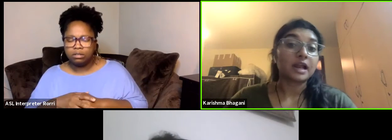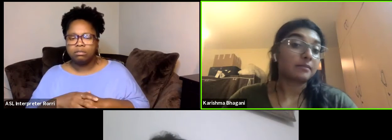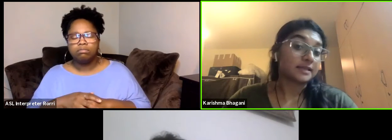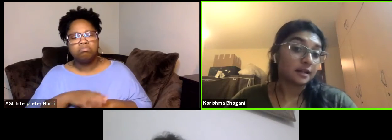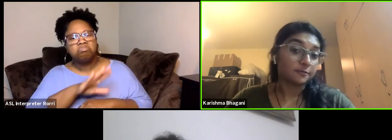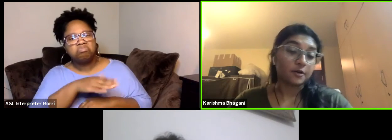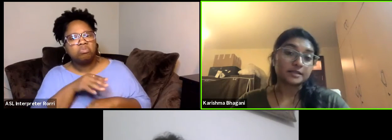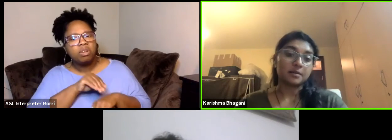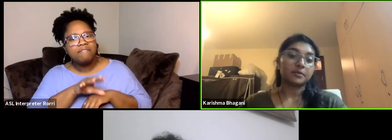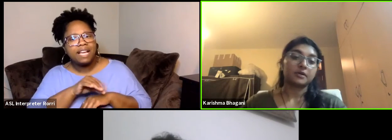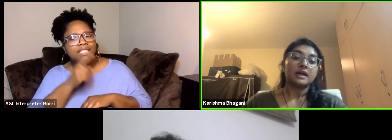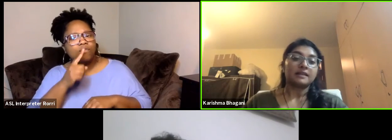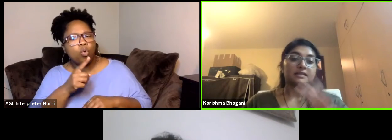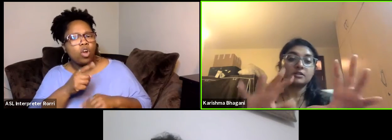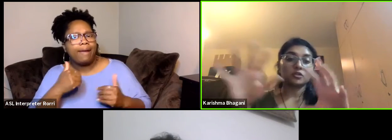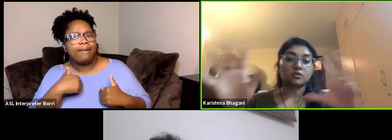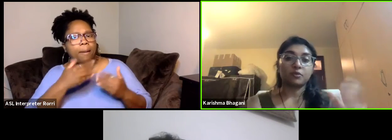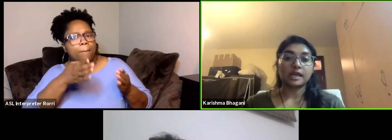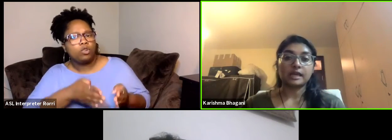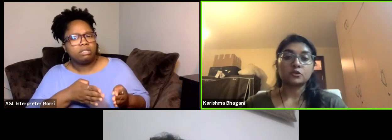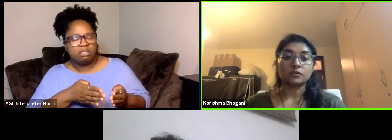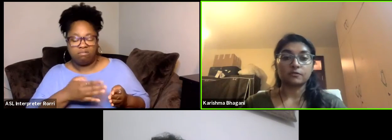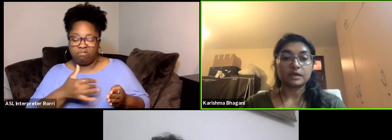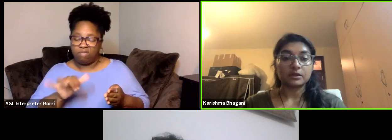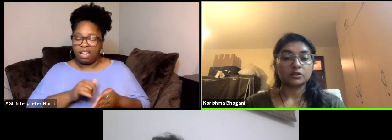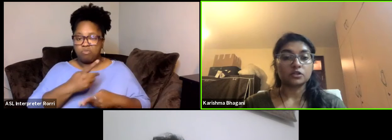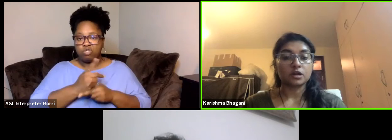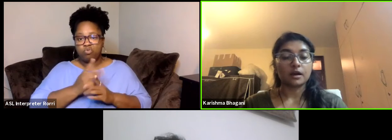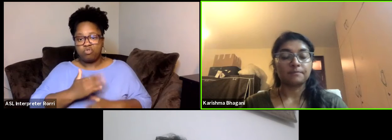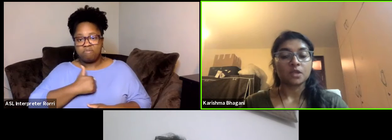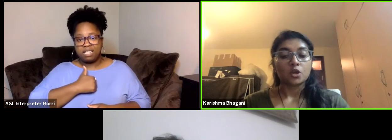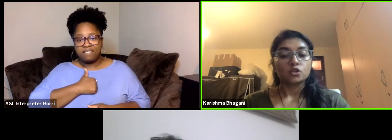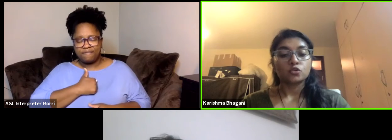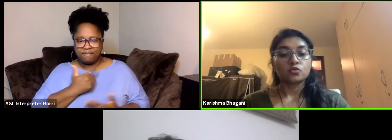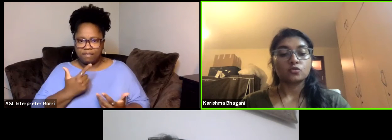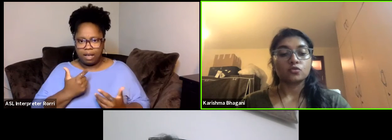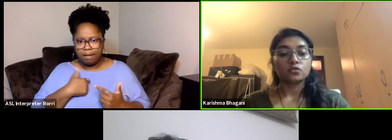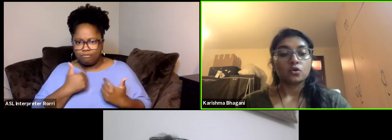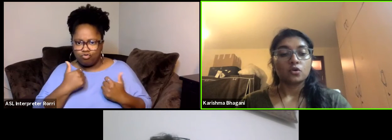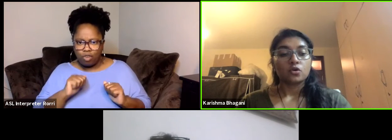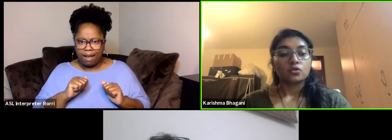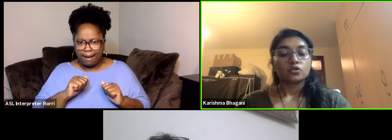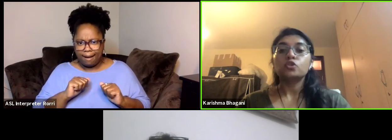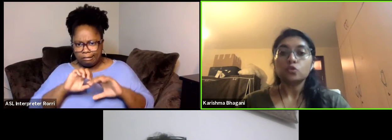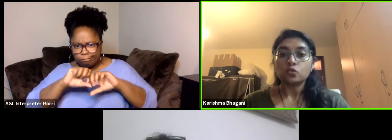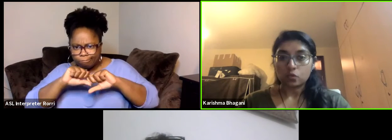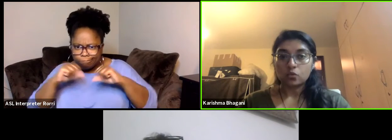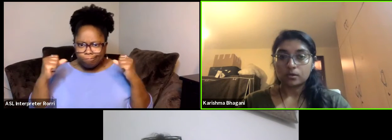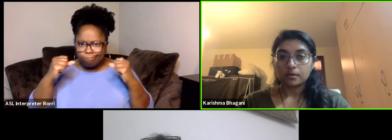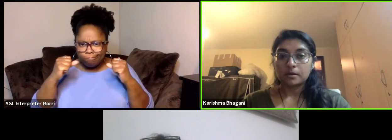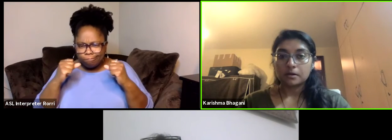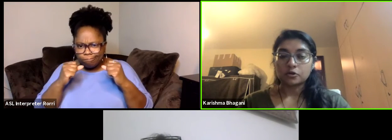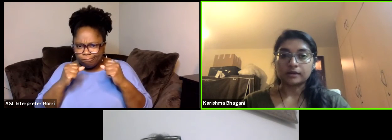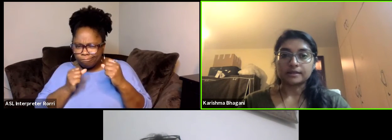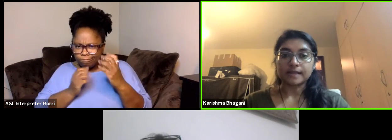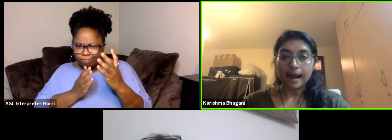like myself for example that still sort of breaking into the field to do during this time,